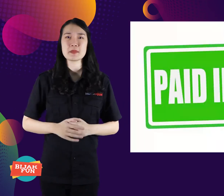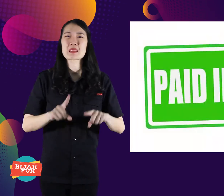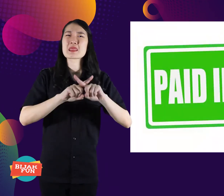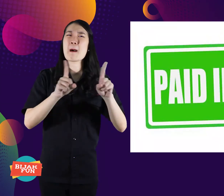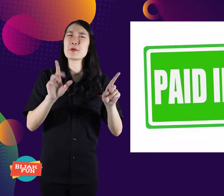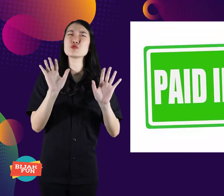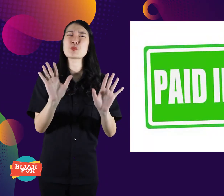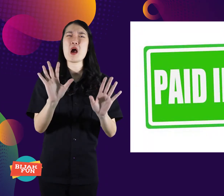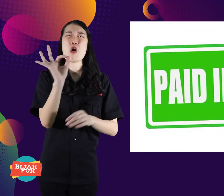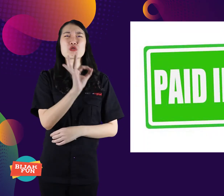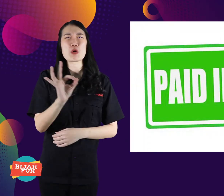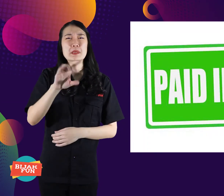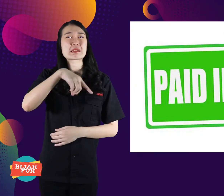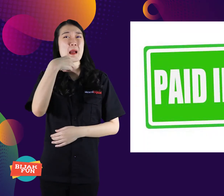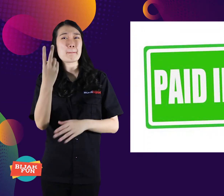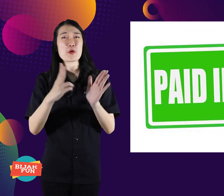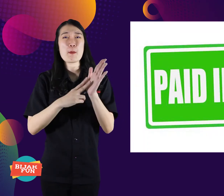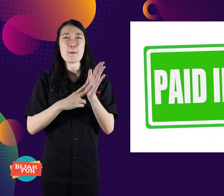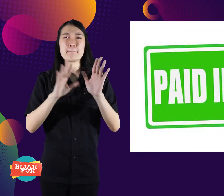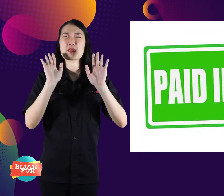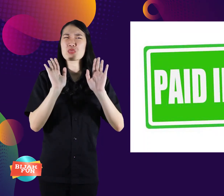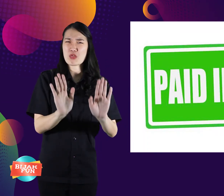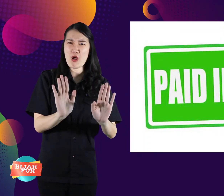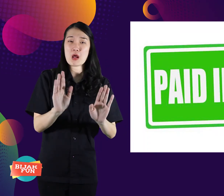But only for October to November.